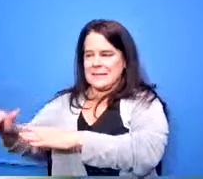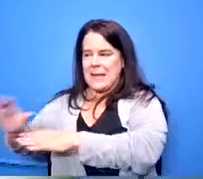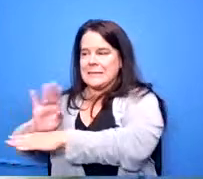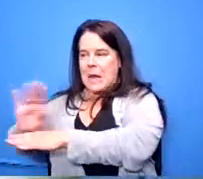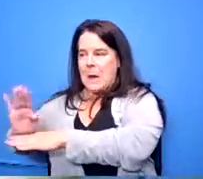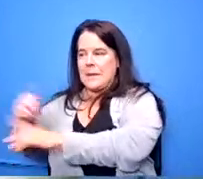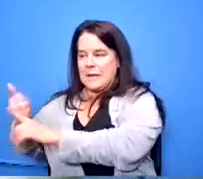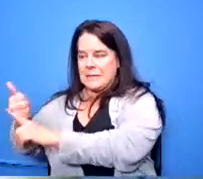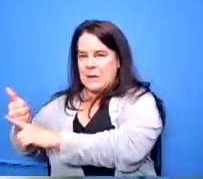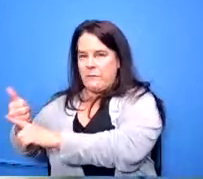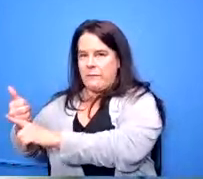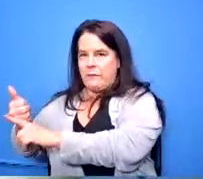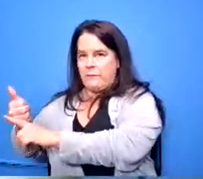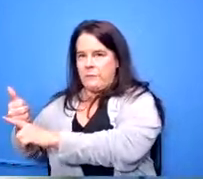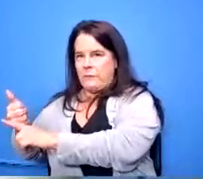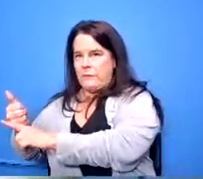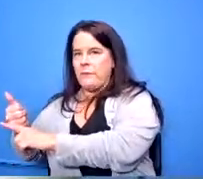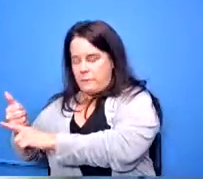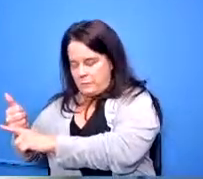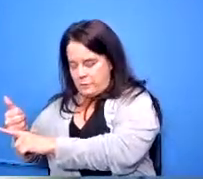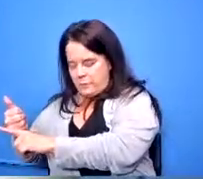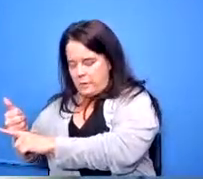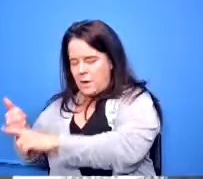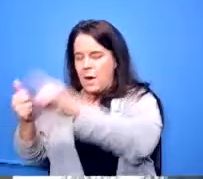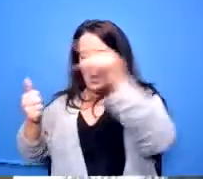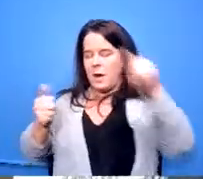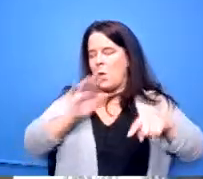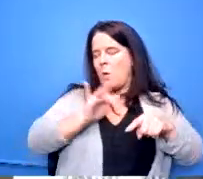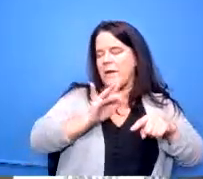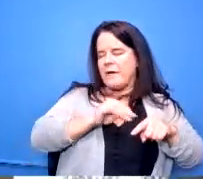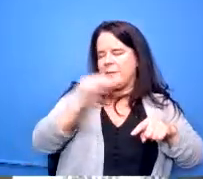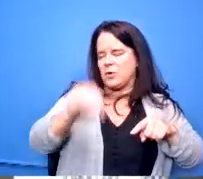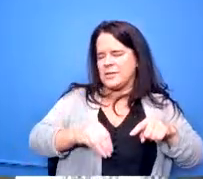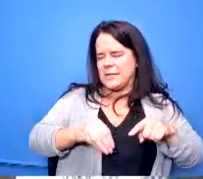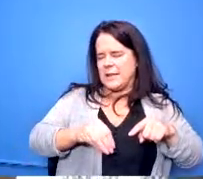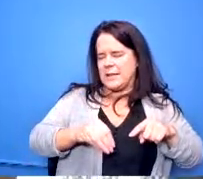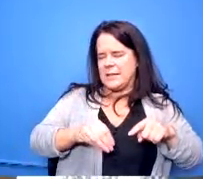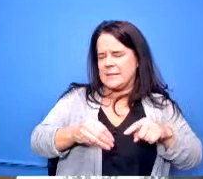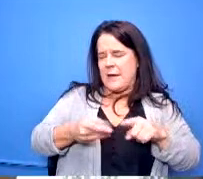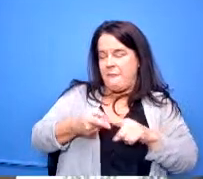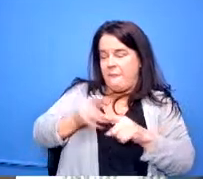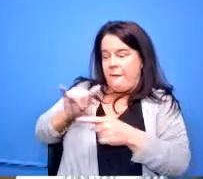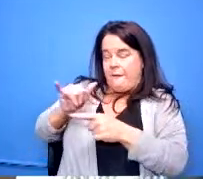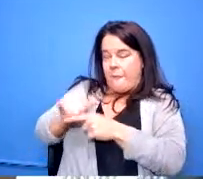meets that criteria okay the 25 is within that company that the folks that are working on the